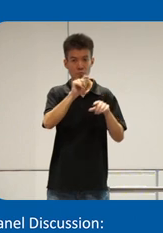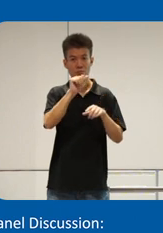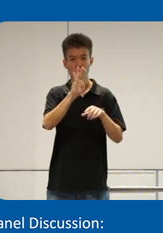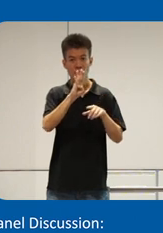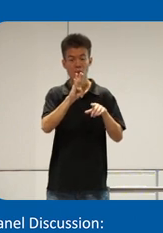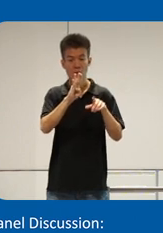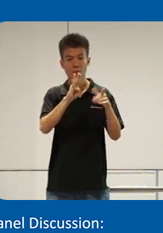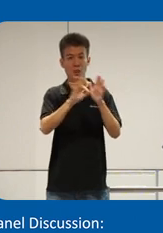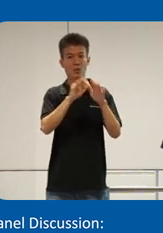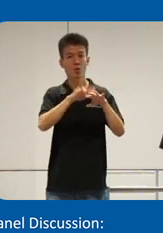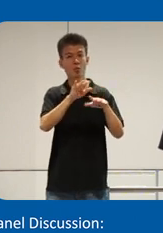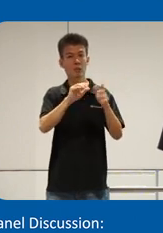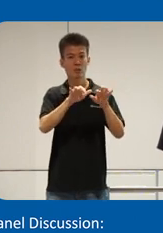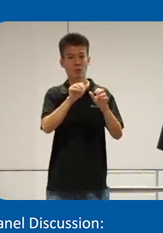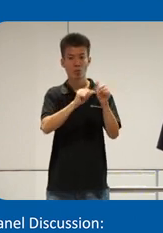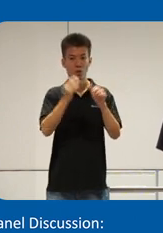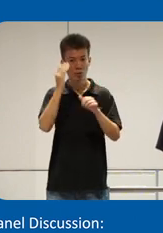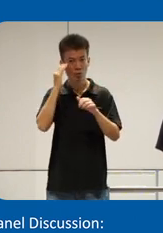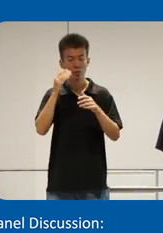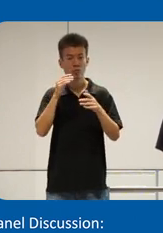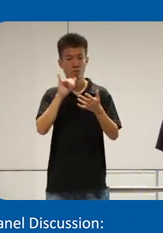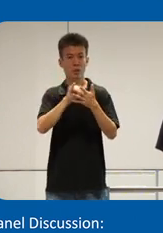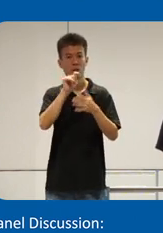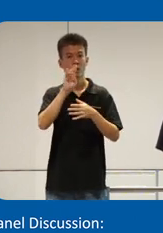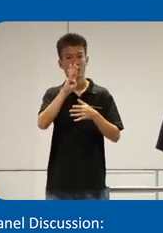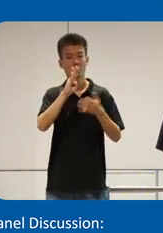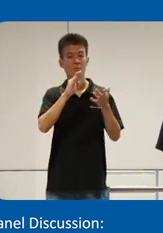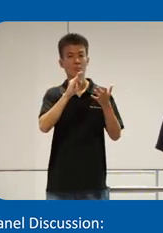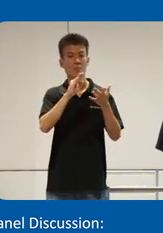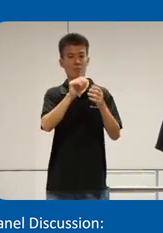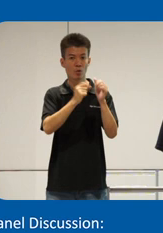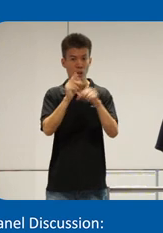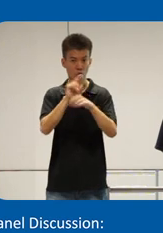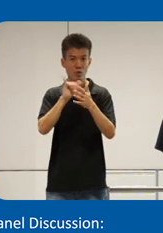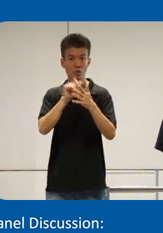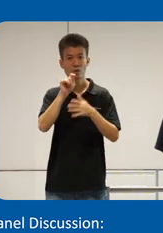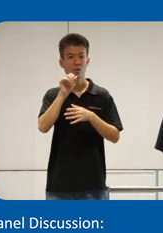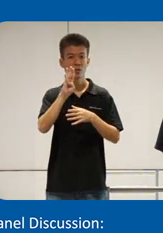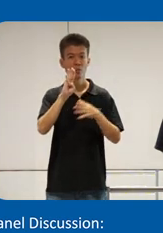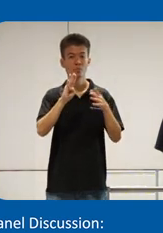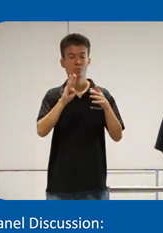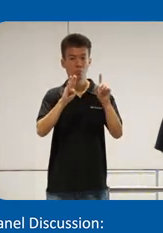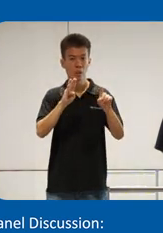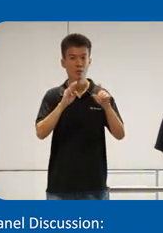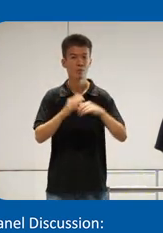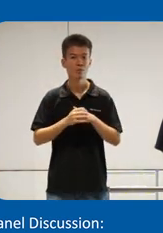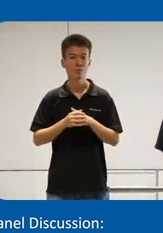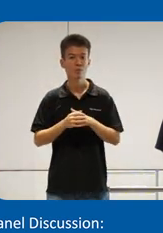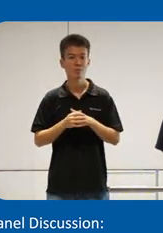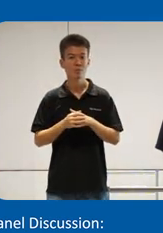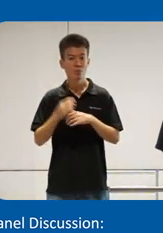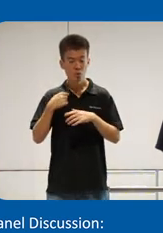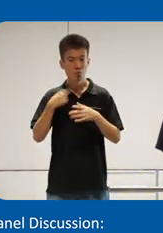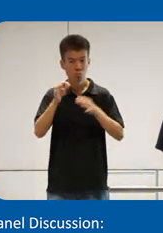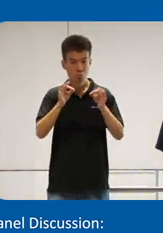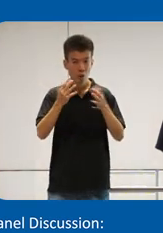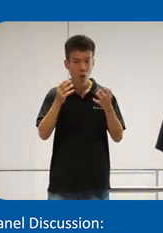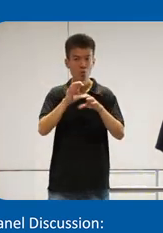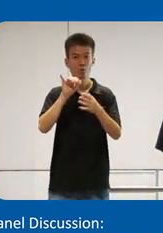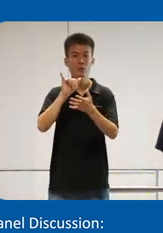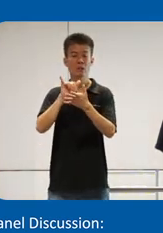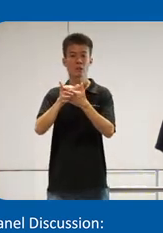keyboard everybody knows that button everybody use step button so we explain how to do this and what